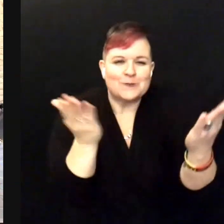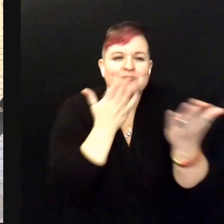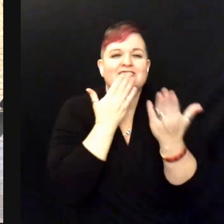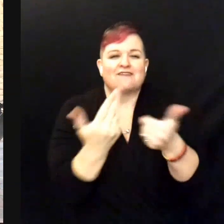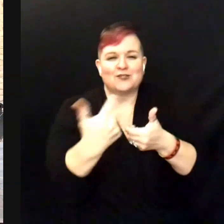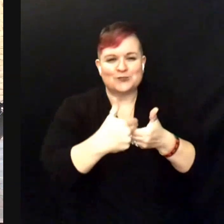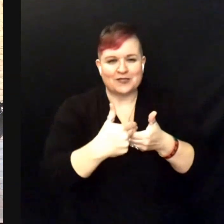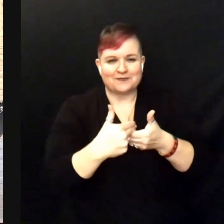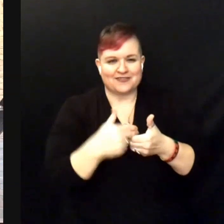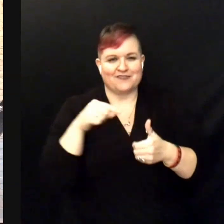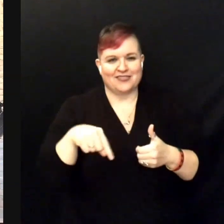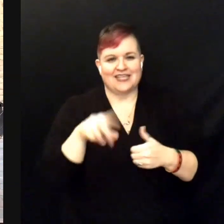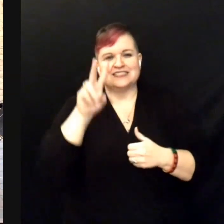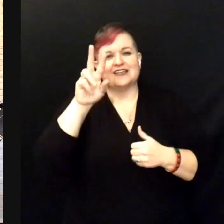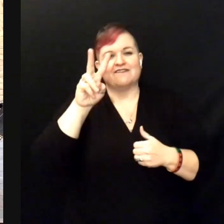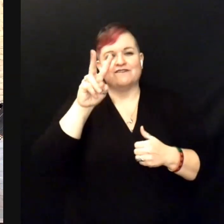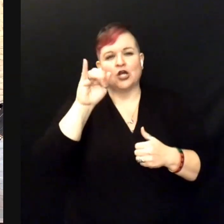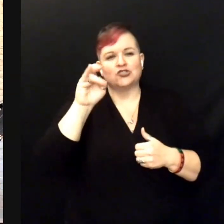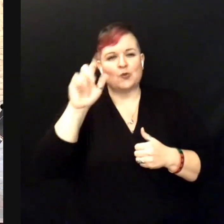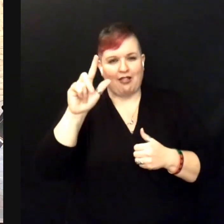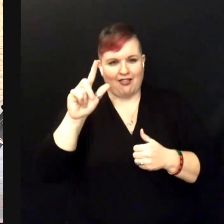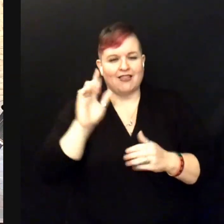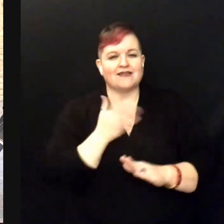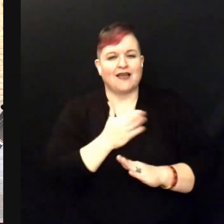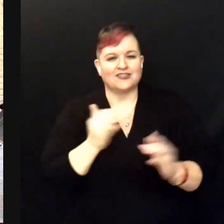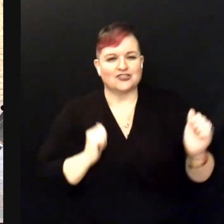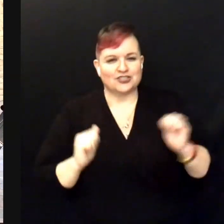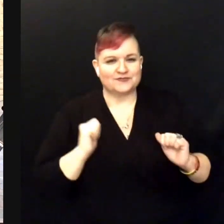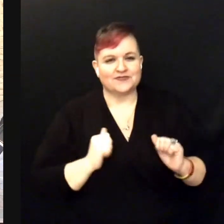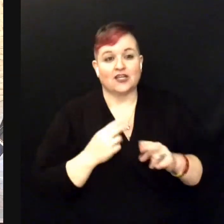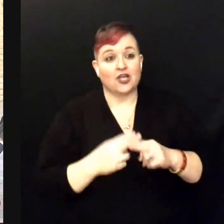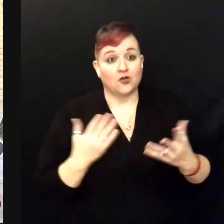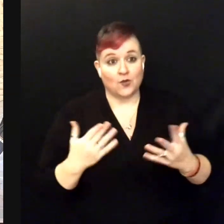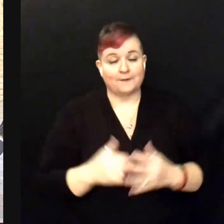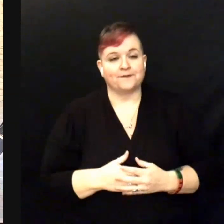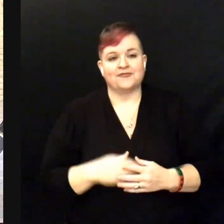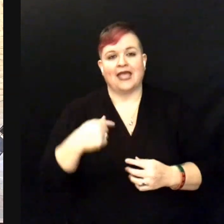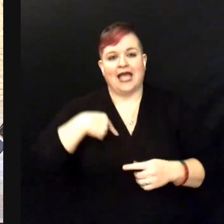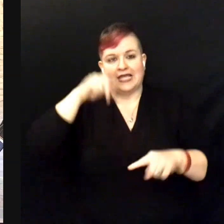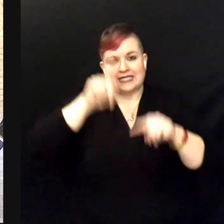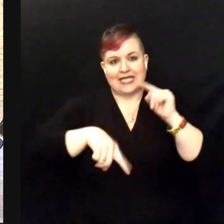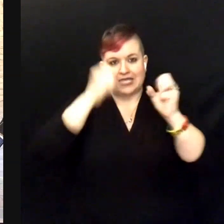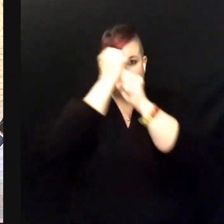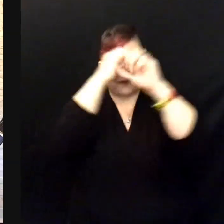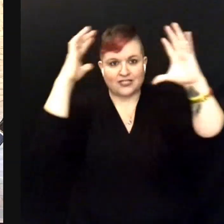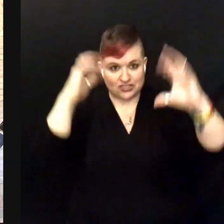for this virtual concert and I will finish with a song called "I Can't Imagine."